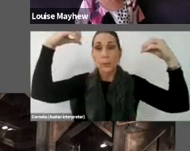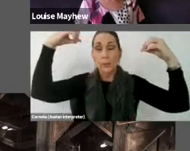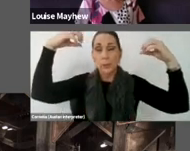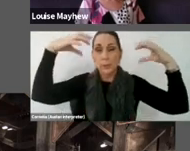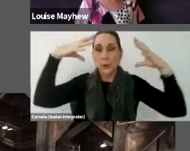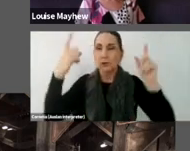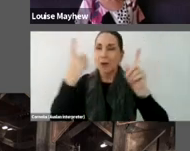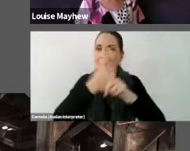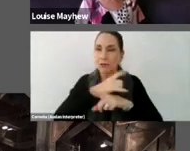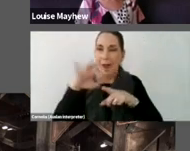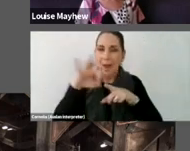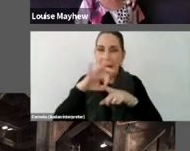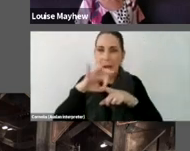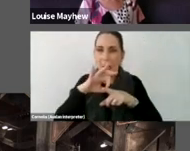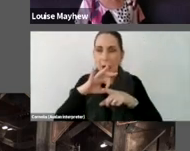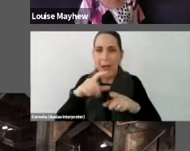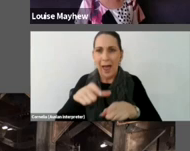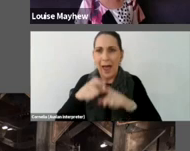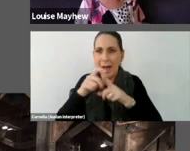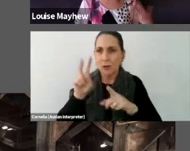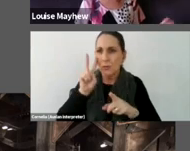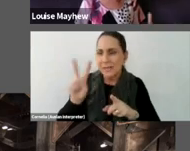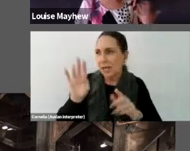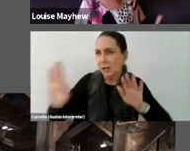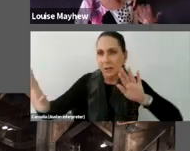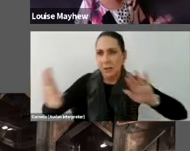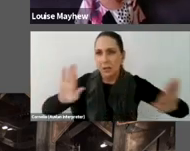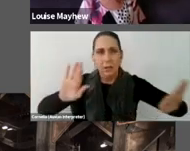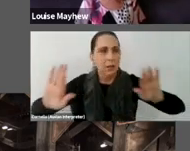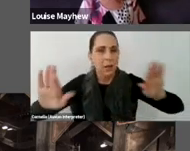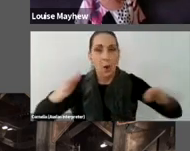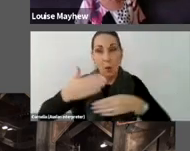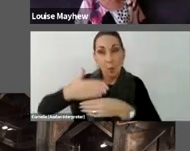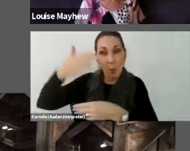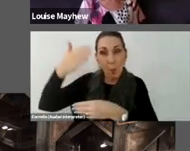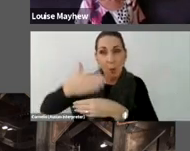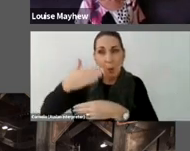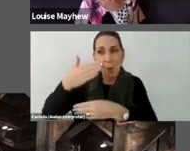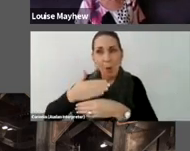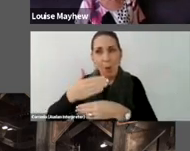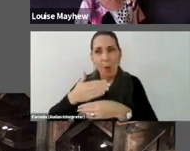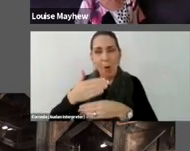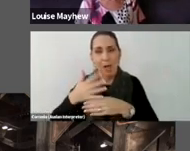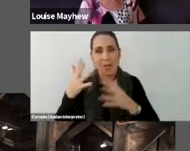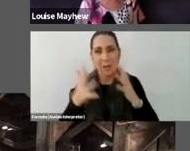difficult to perceive, bringing into effect the Ganzfeld effect.